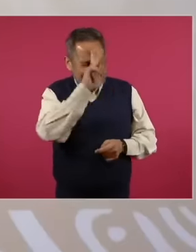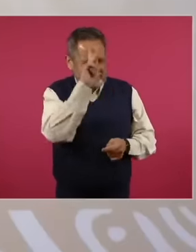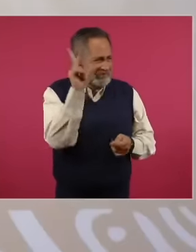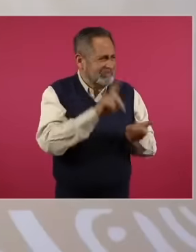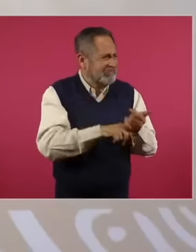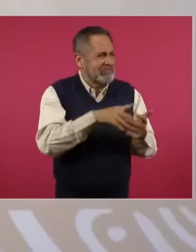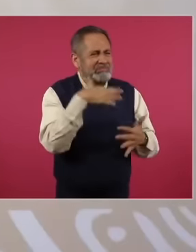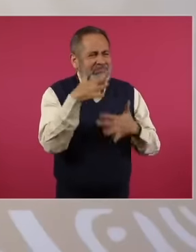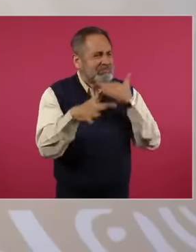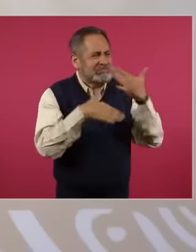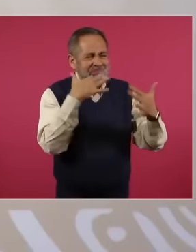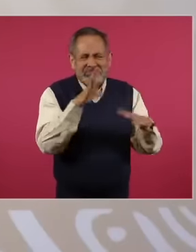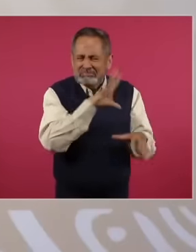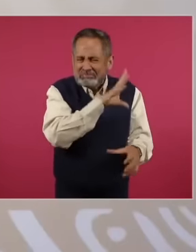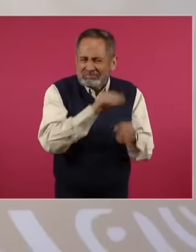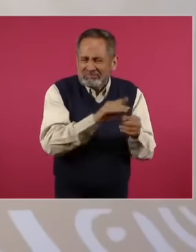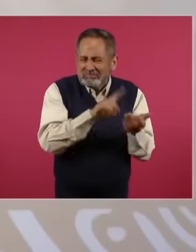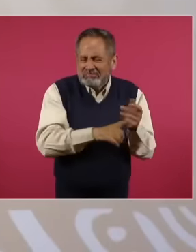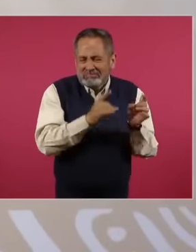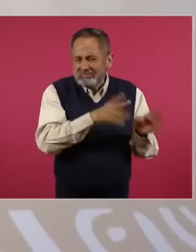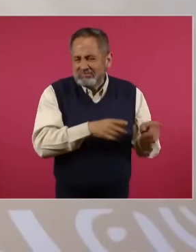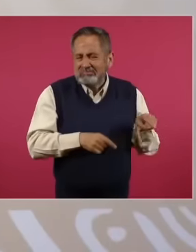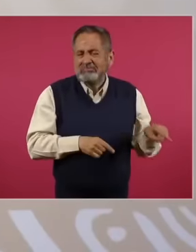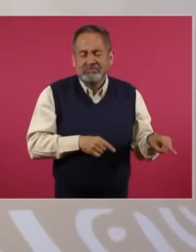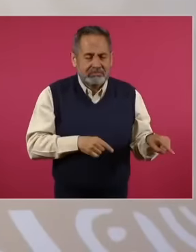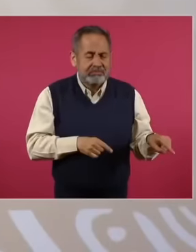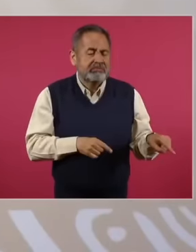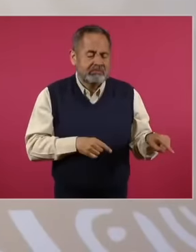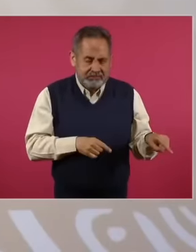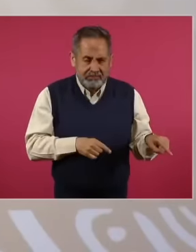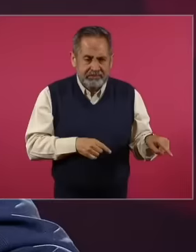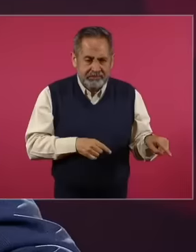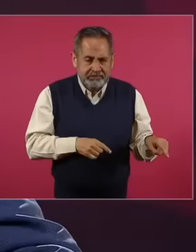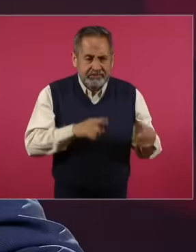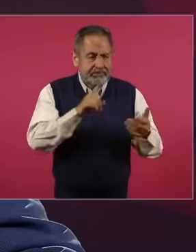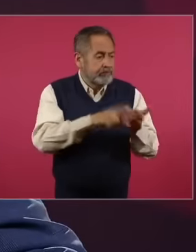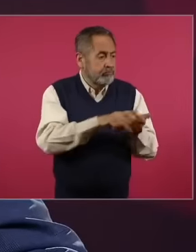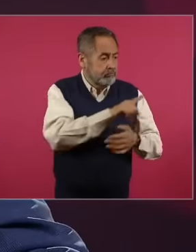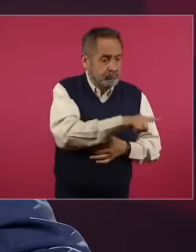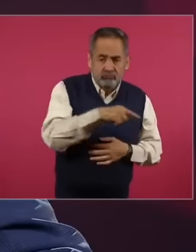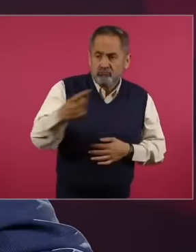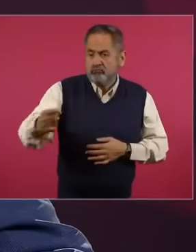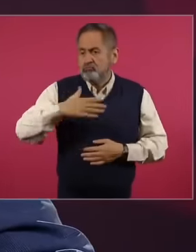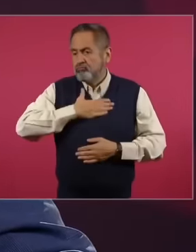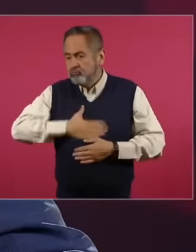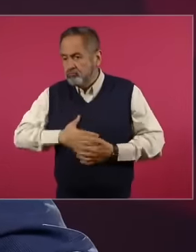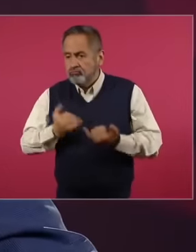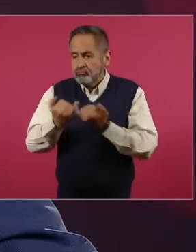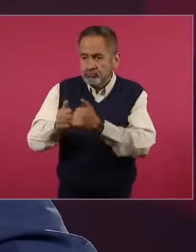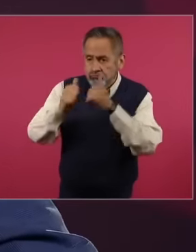corruption, justice is not dispensed for the benefit of the people. The people of